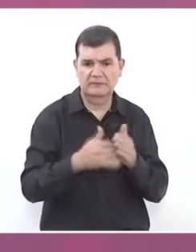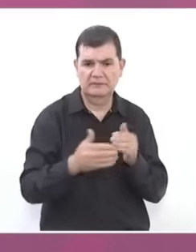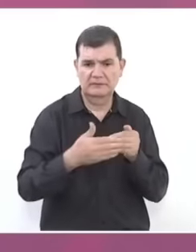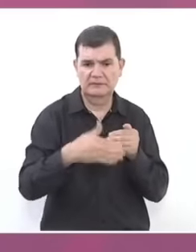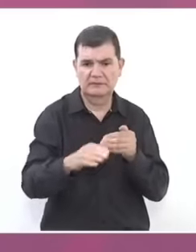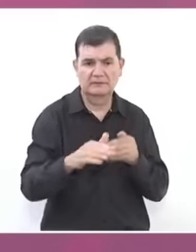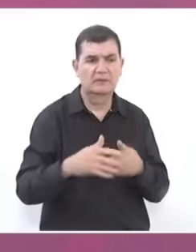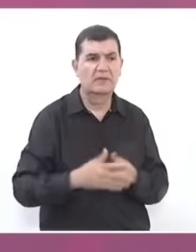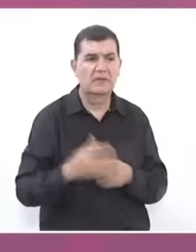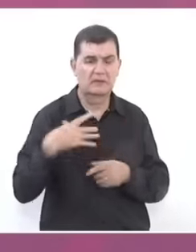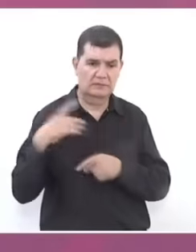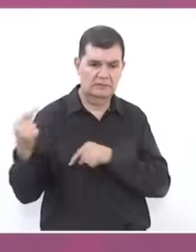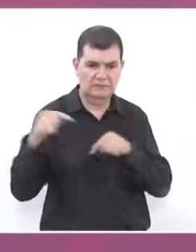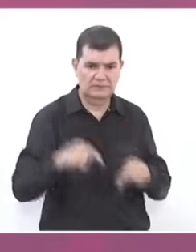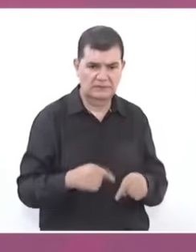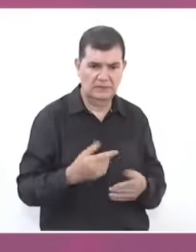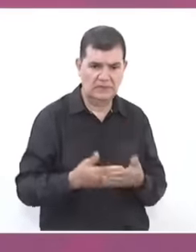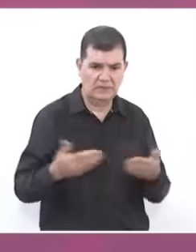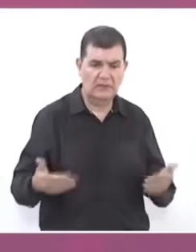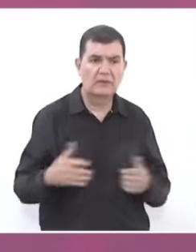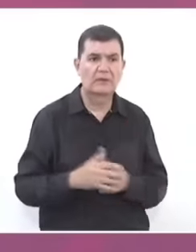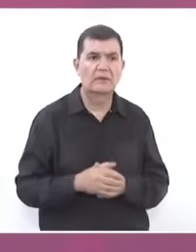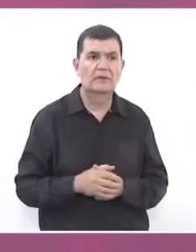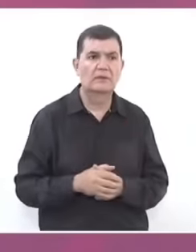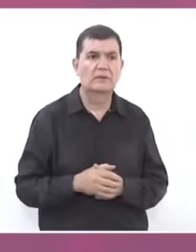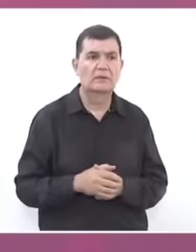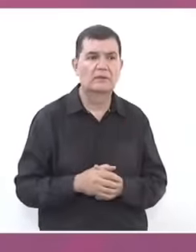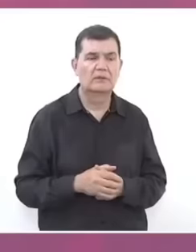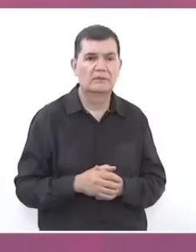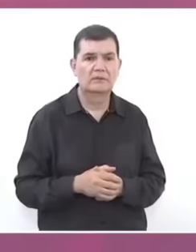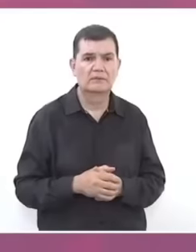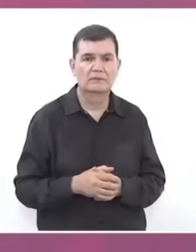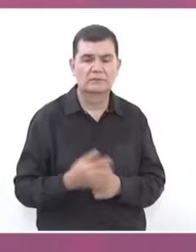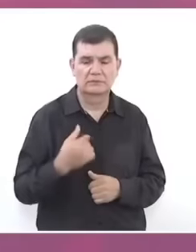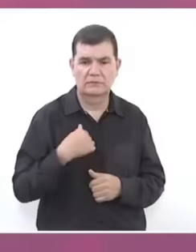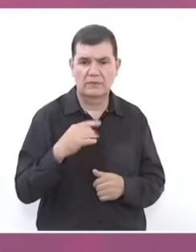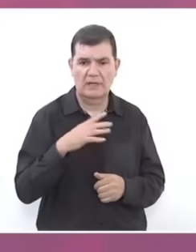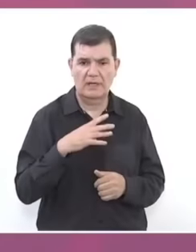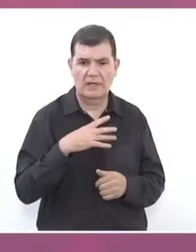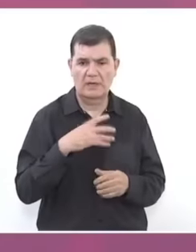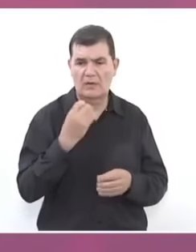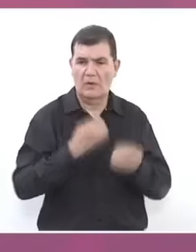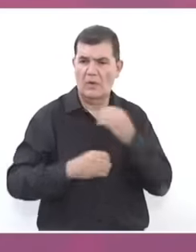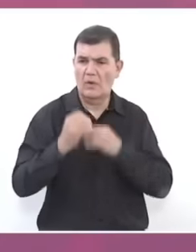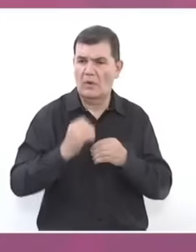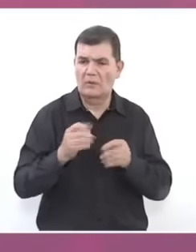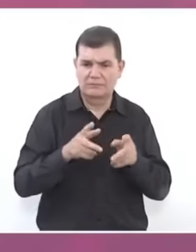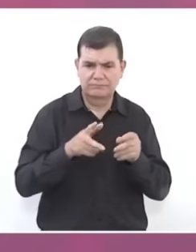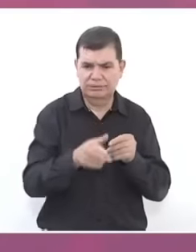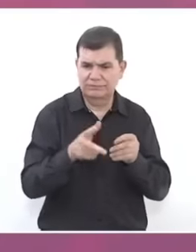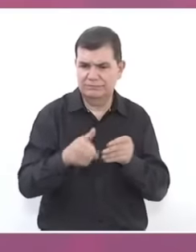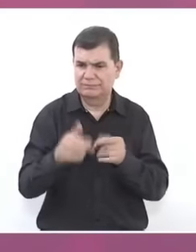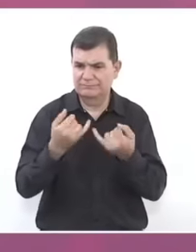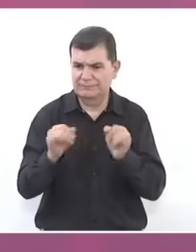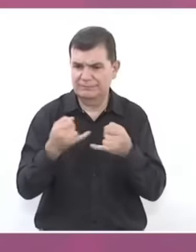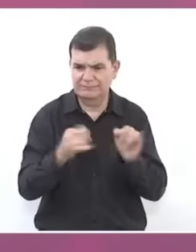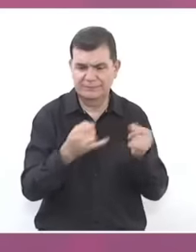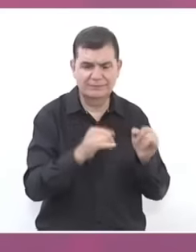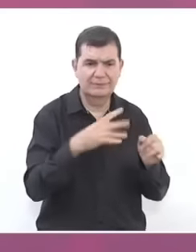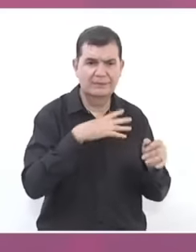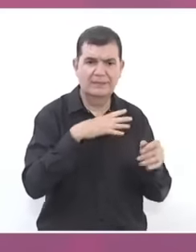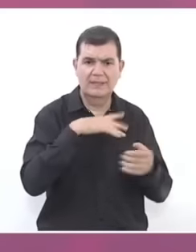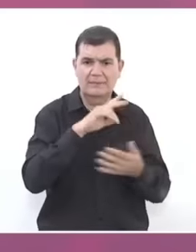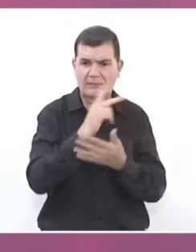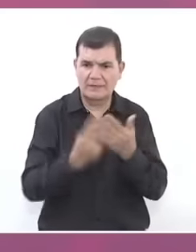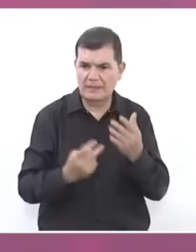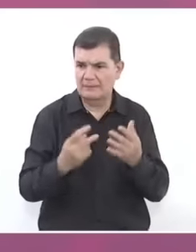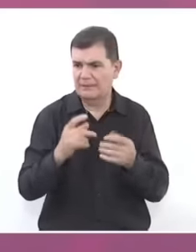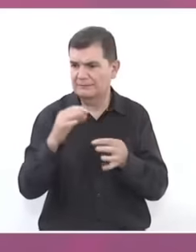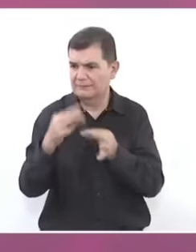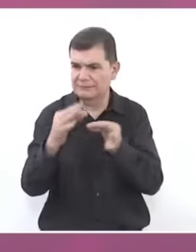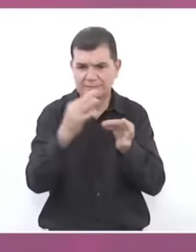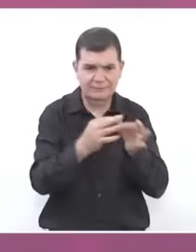now because we have to inaugurate many works and finishing with programs and we are